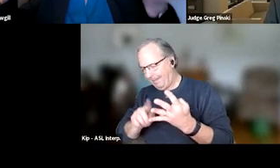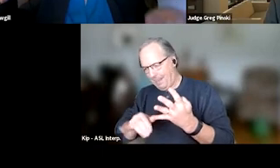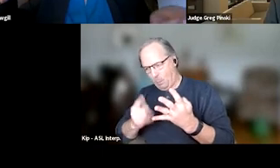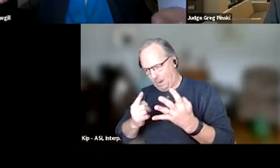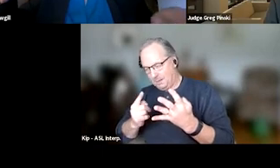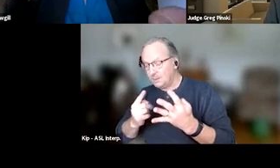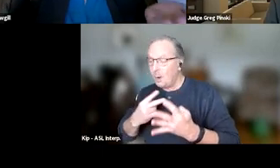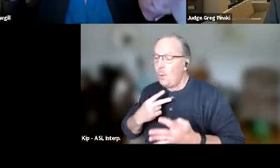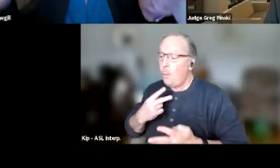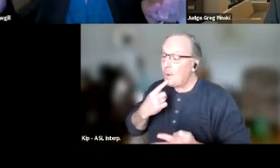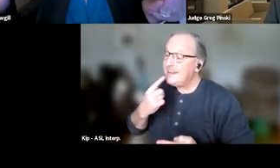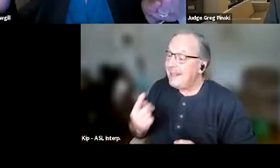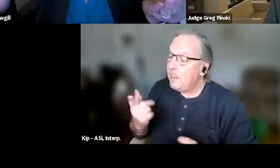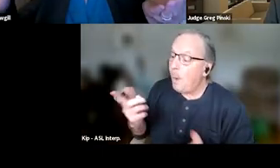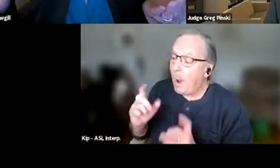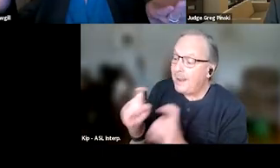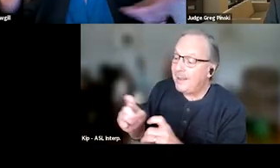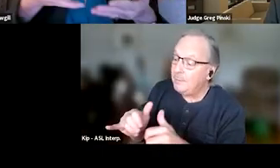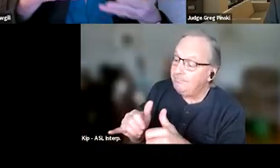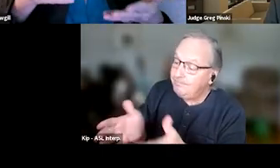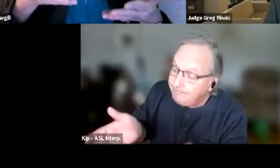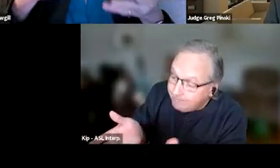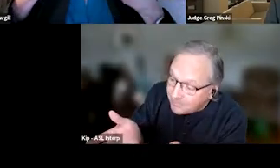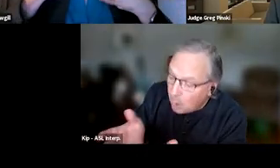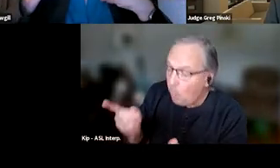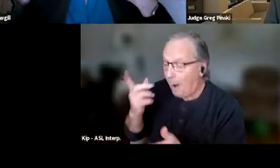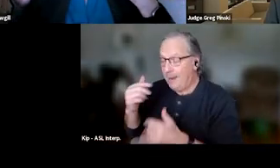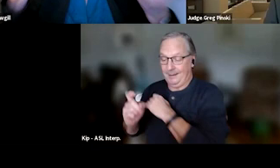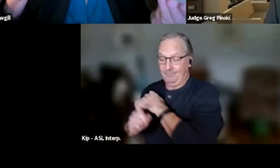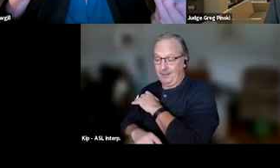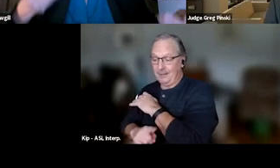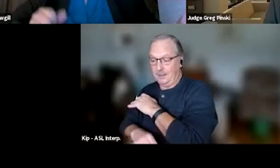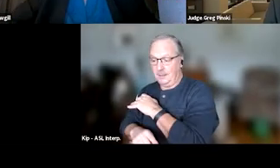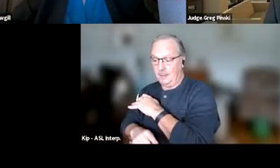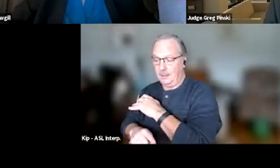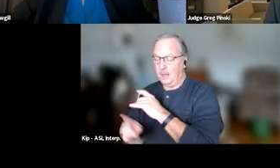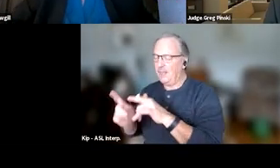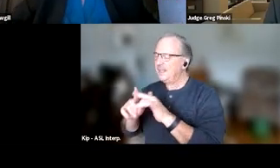what they're getting incentives for and what they're getting sanctions for all at the same time, and we're tying it to the behavior.